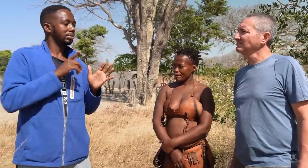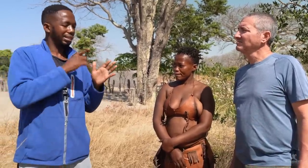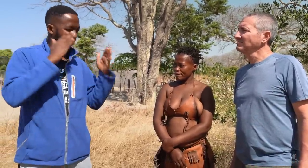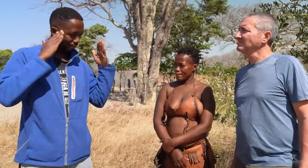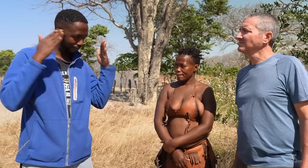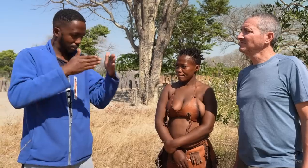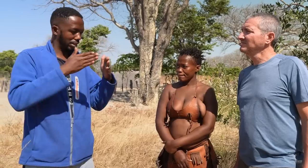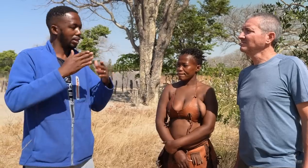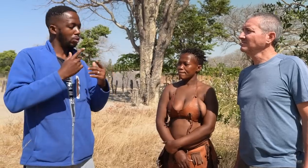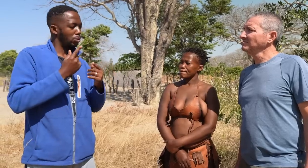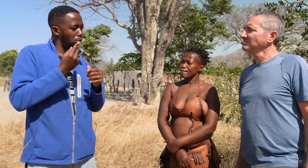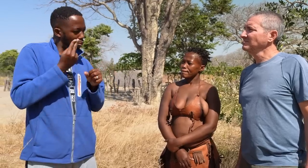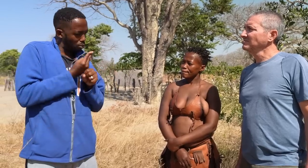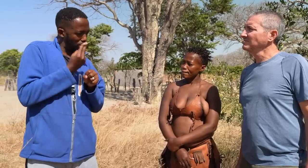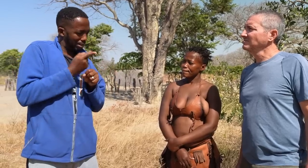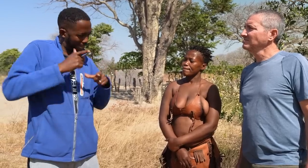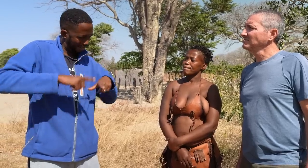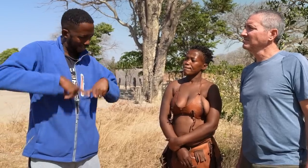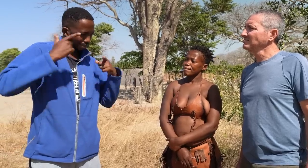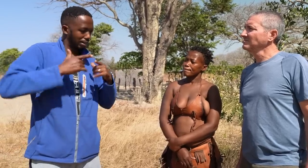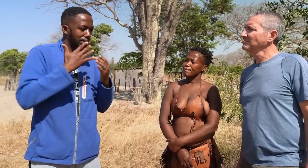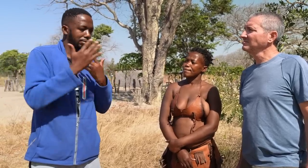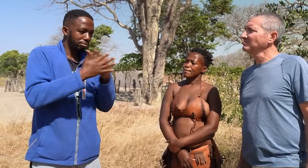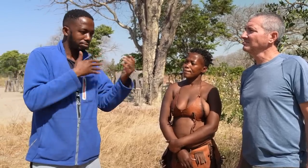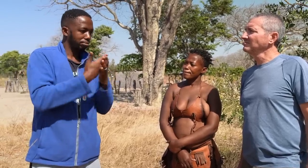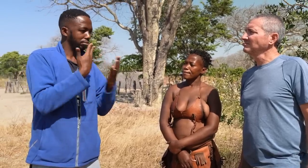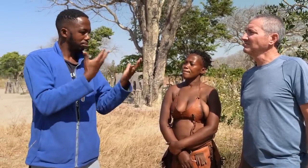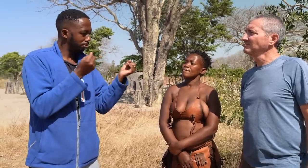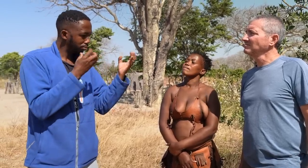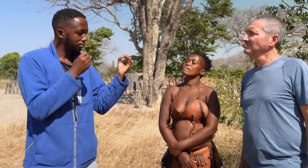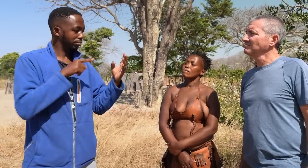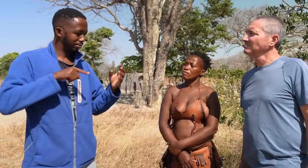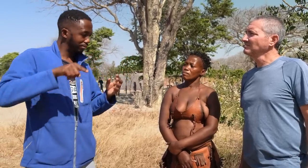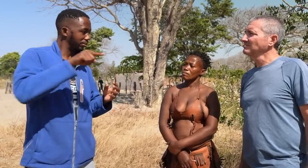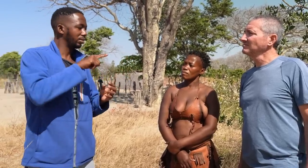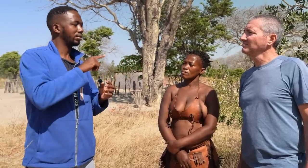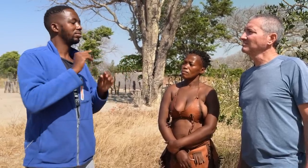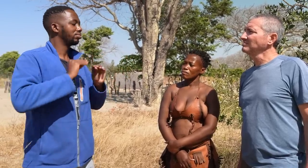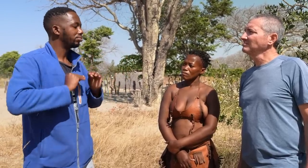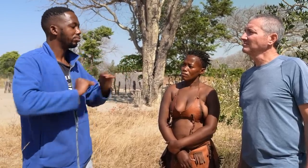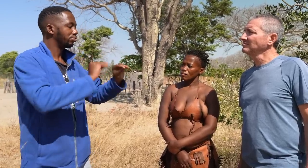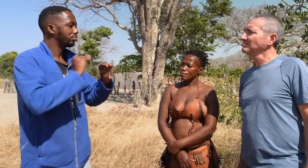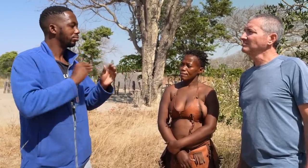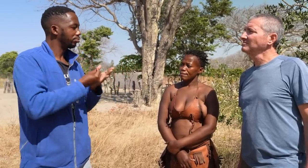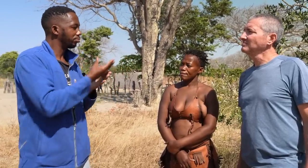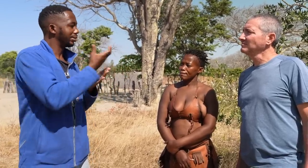to go about her day. We taught her signs she would uses like